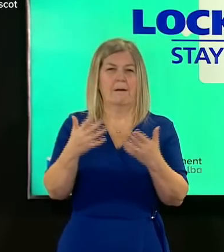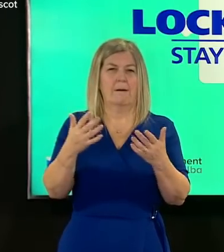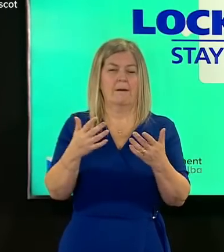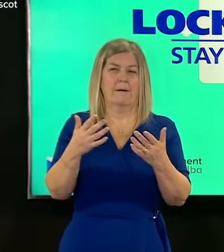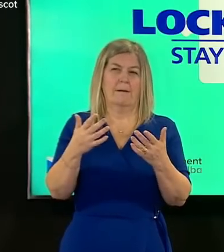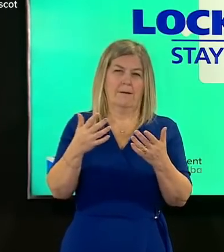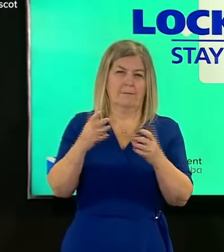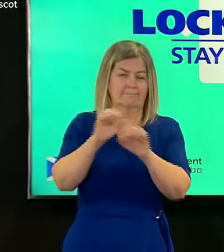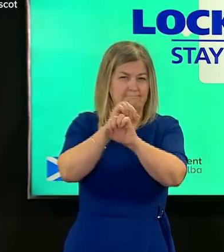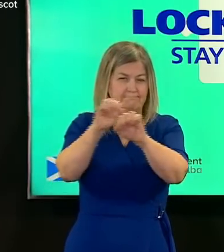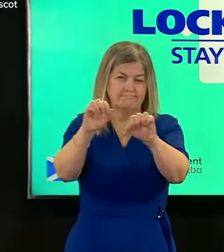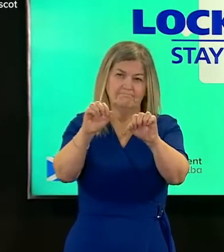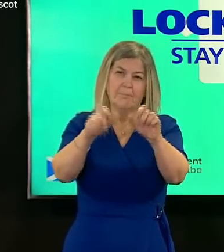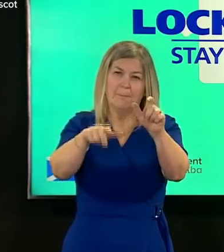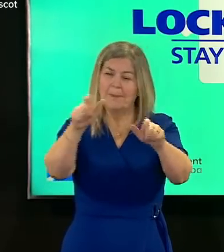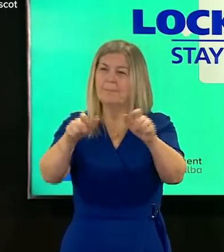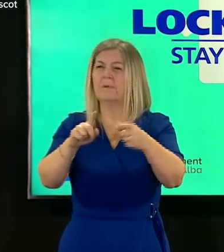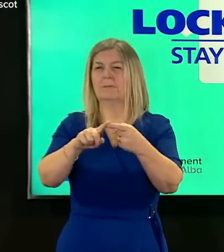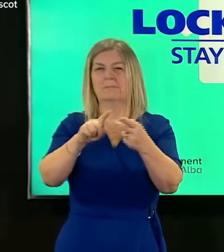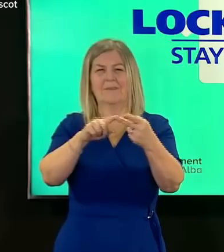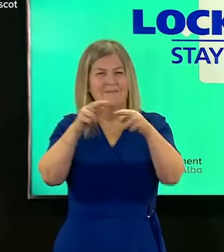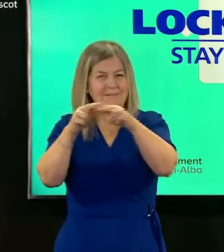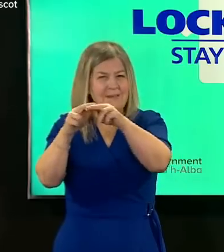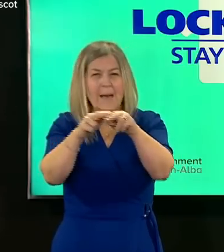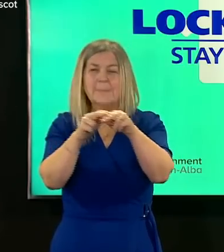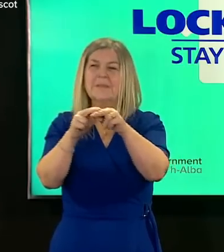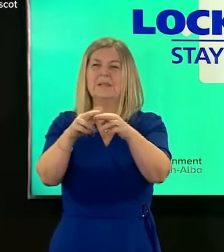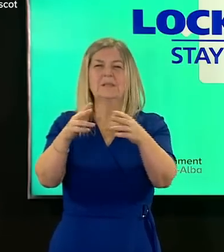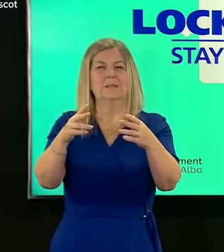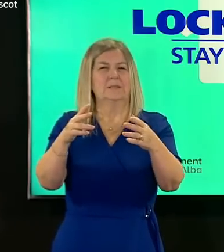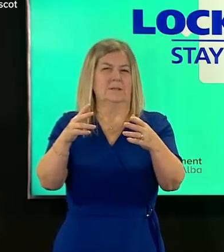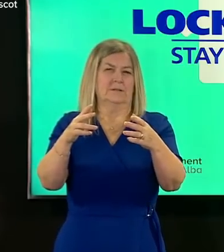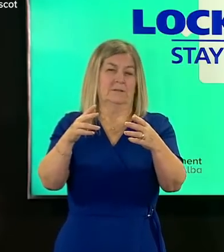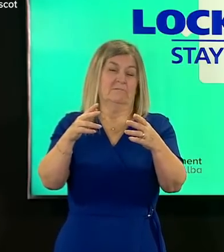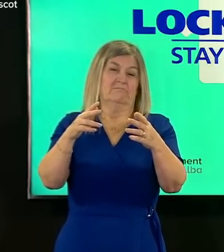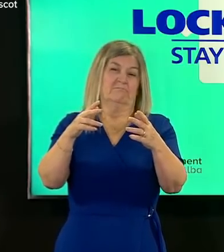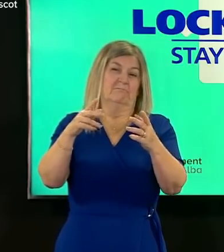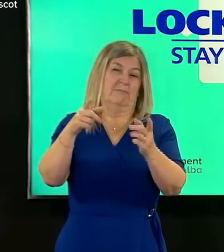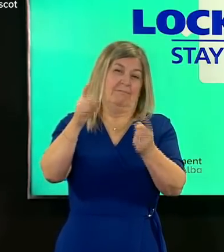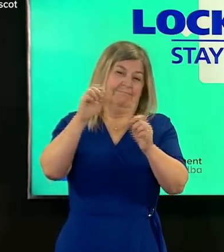concerns and trying to act on that as we have done on the guidance and organizations who